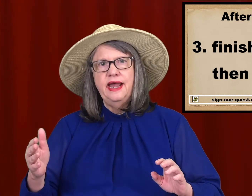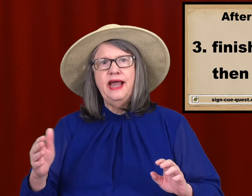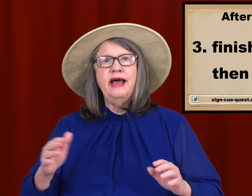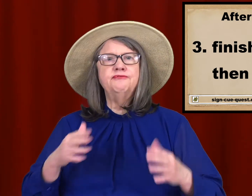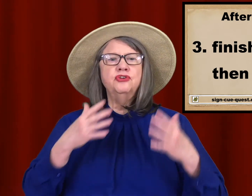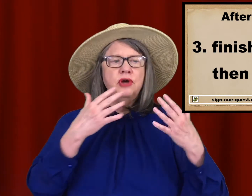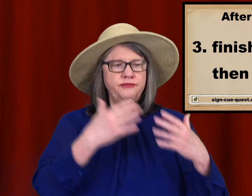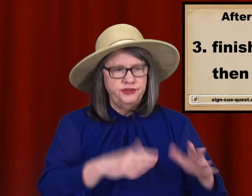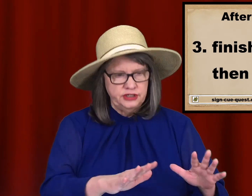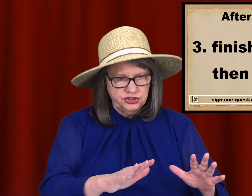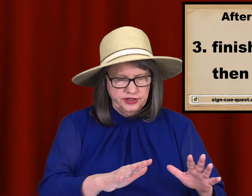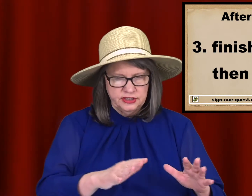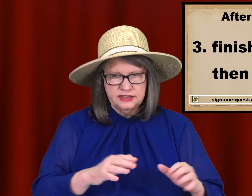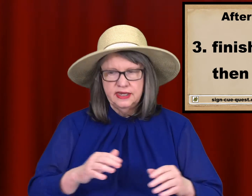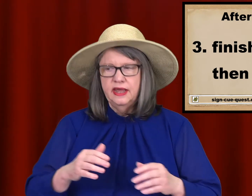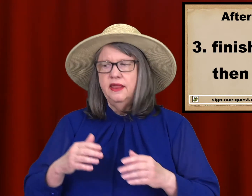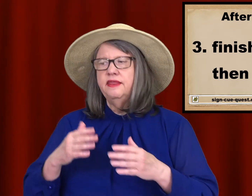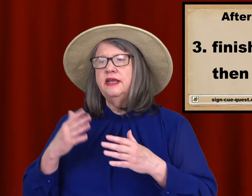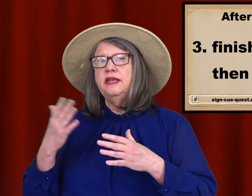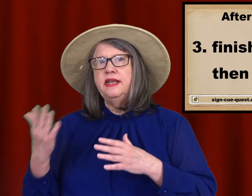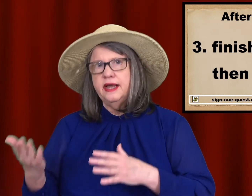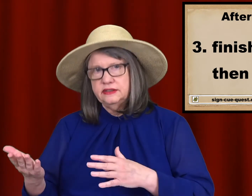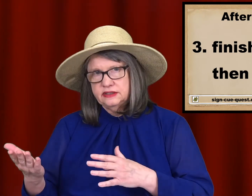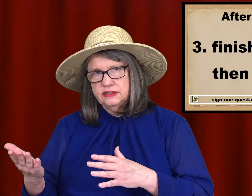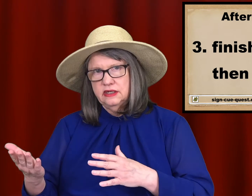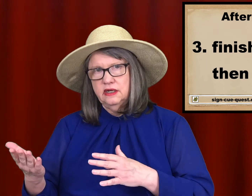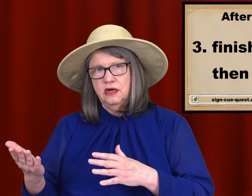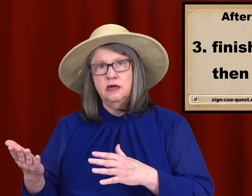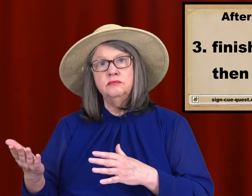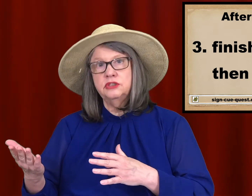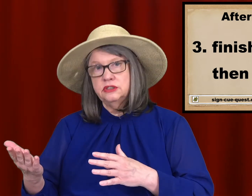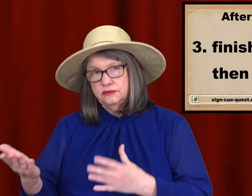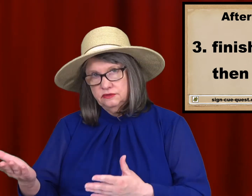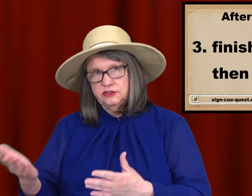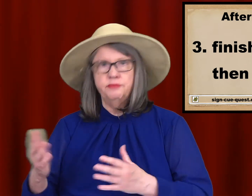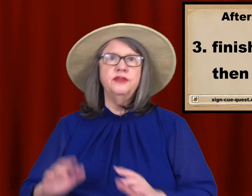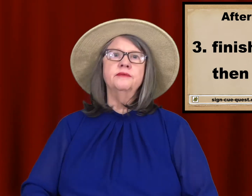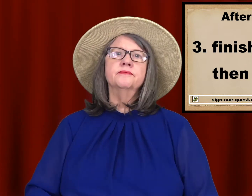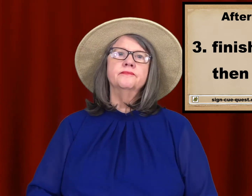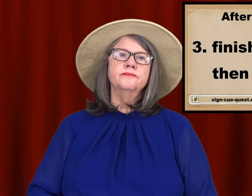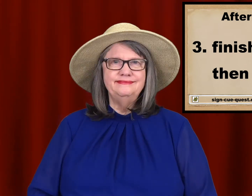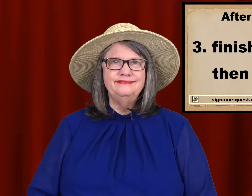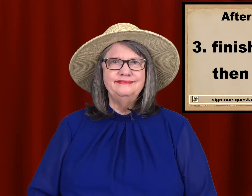After I finish this then next comes something.